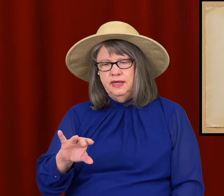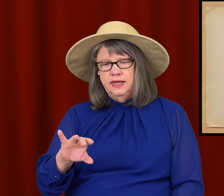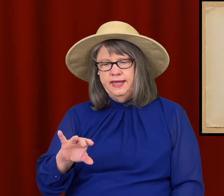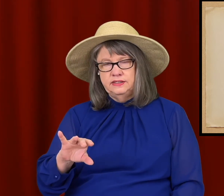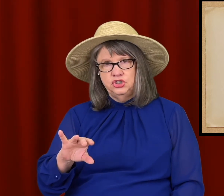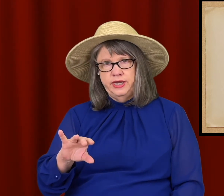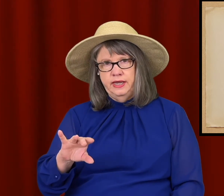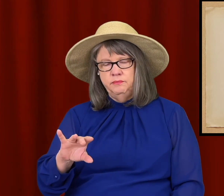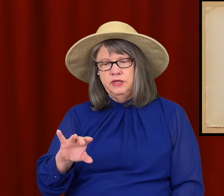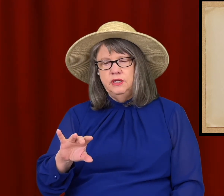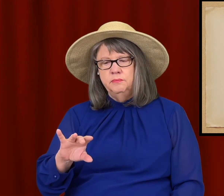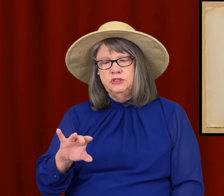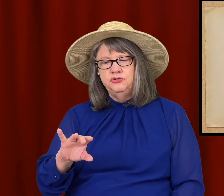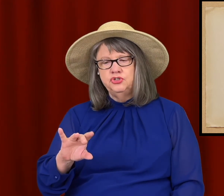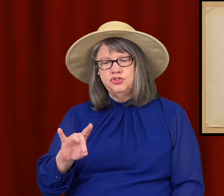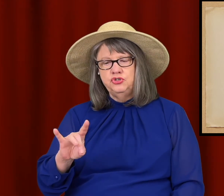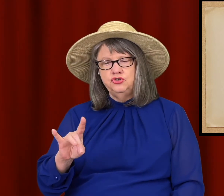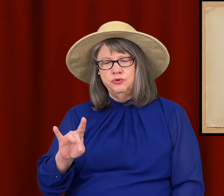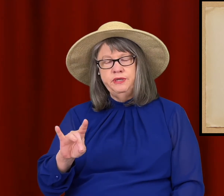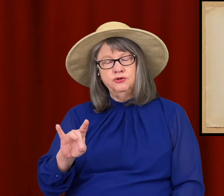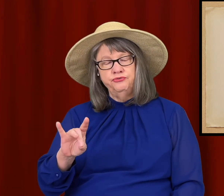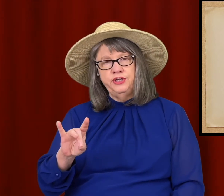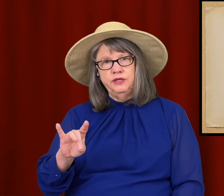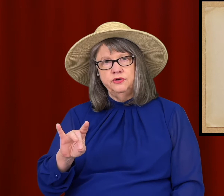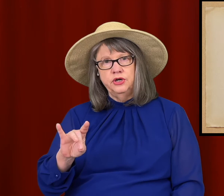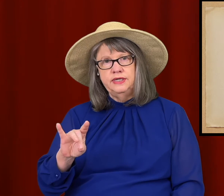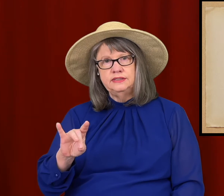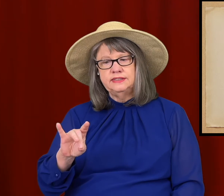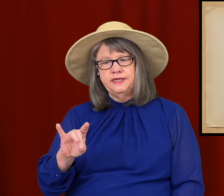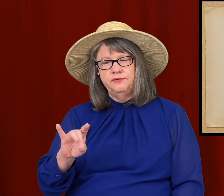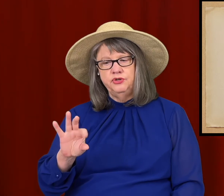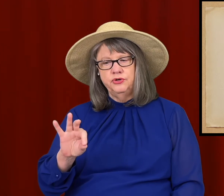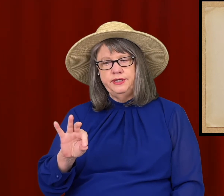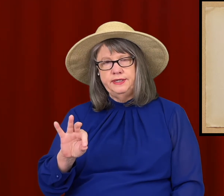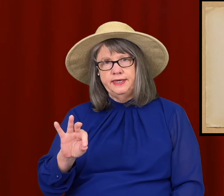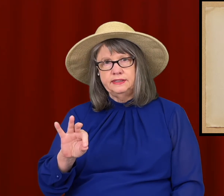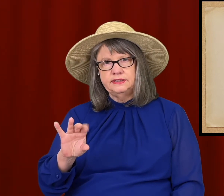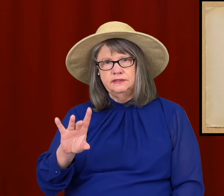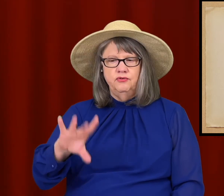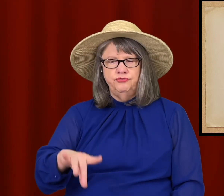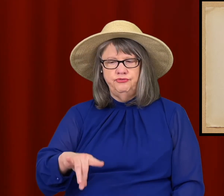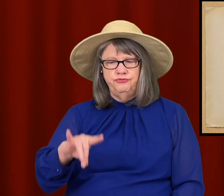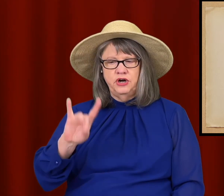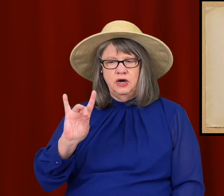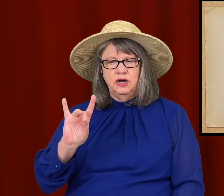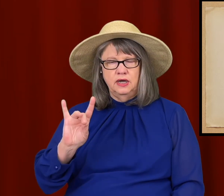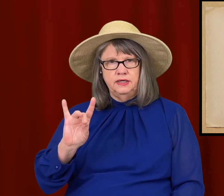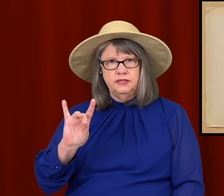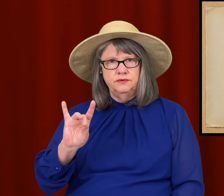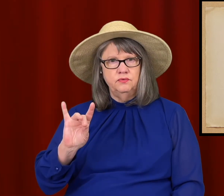handshape, but you just use your middle finger instead of your index. FIND.